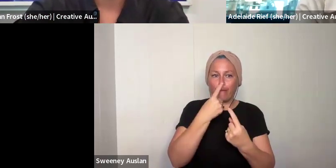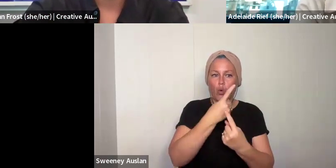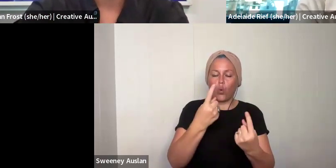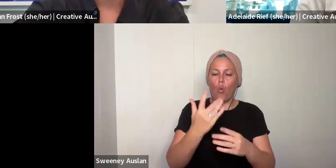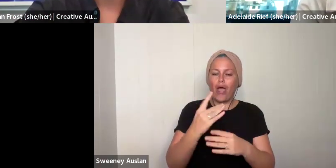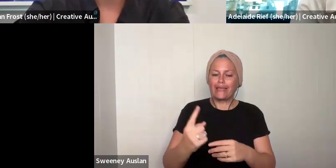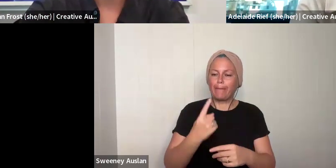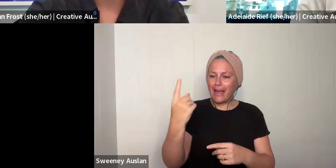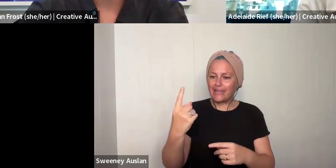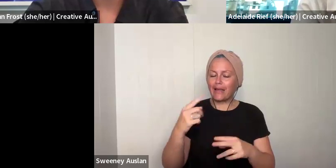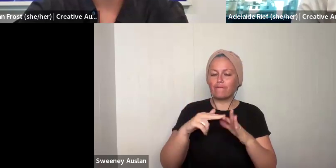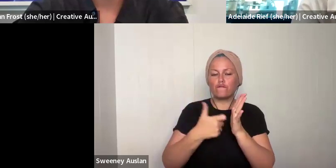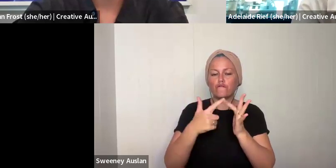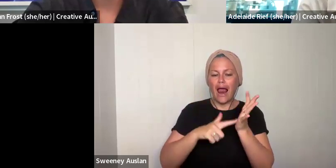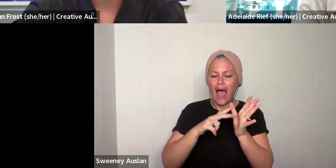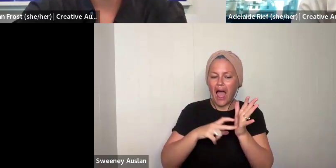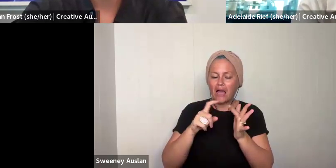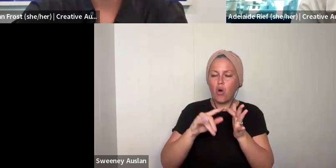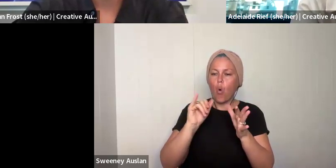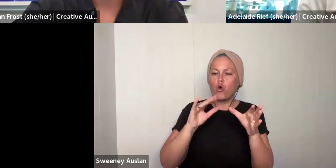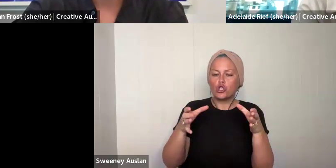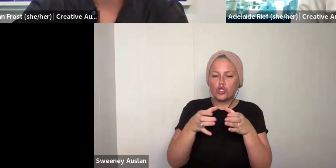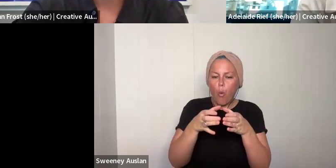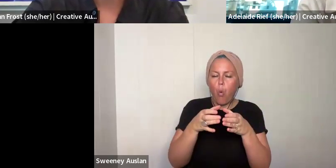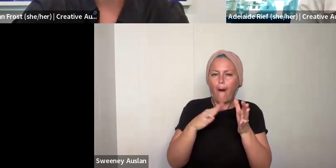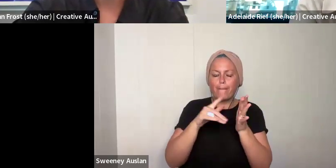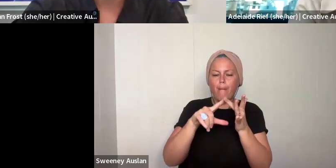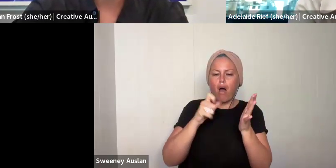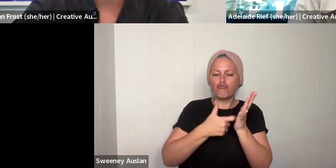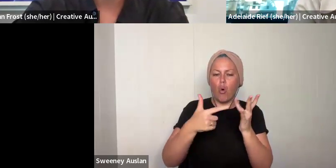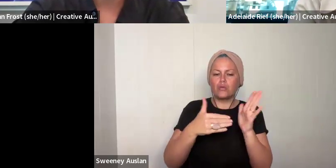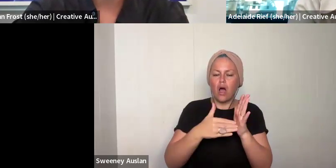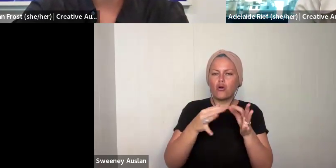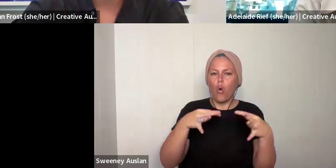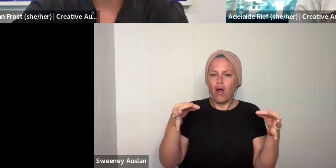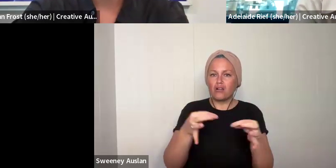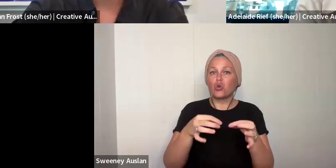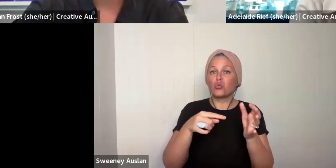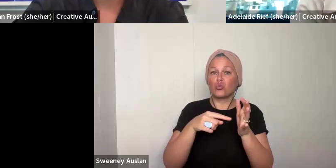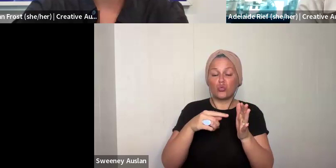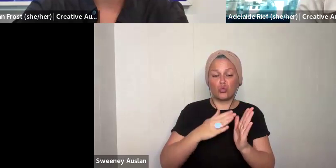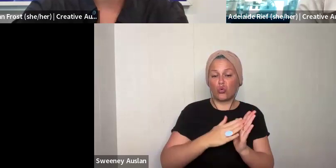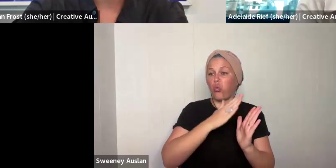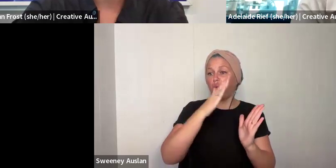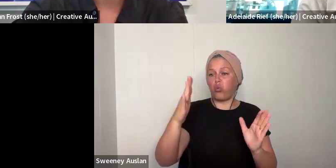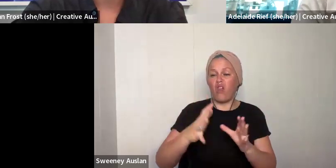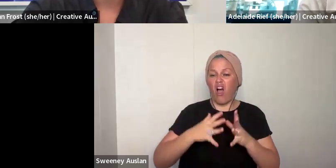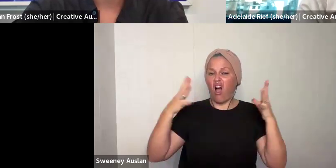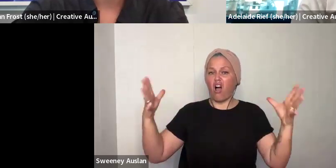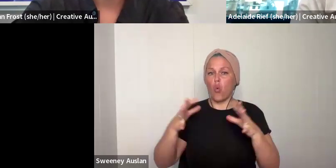diversity of participants in the program. We want to ensure that the program has people who are working independently or freelance, people who